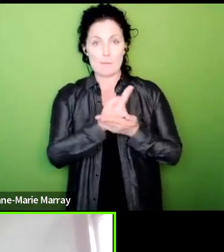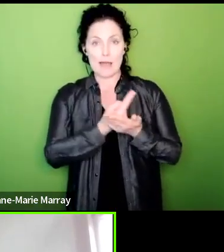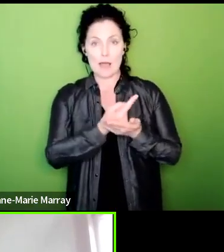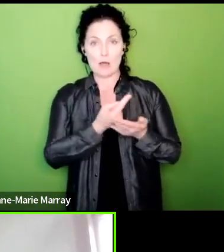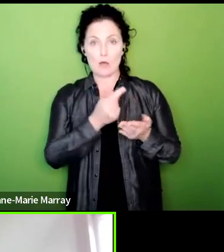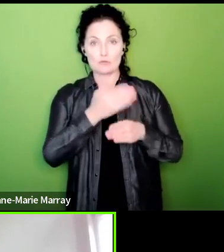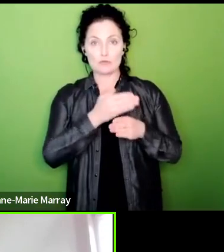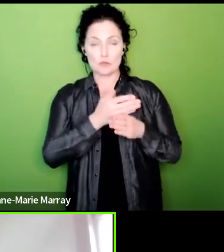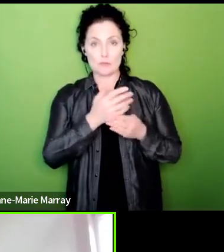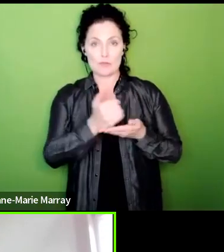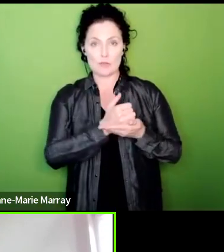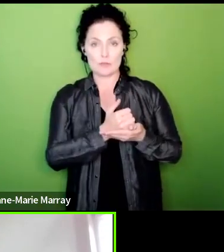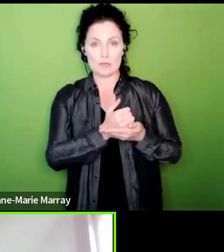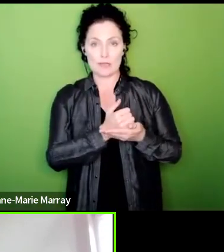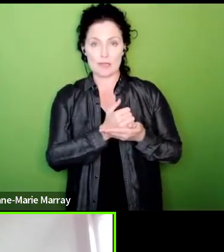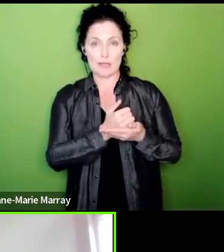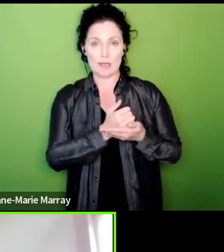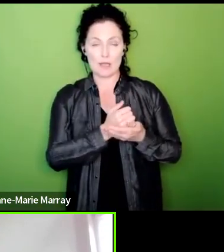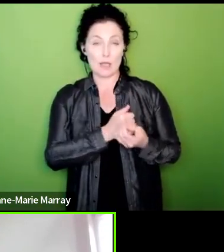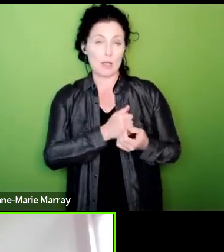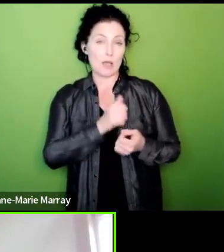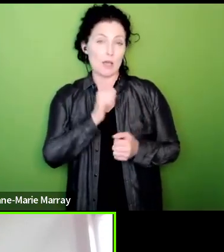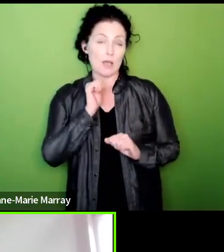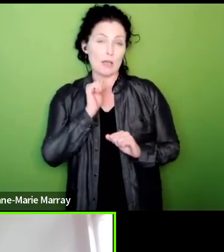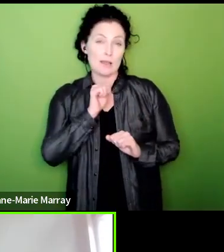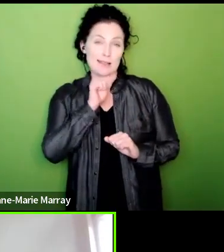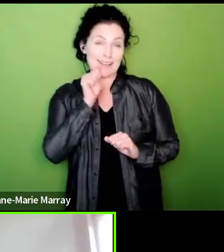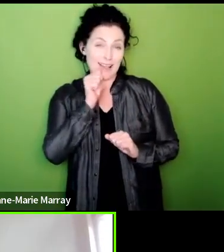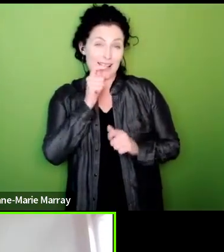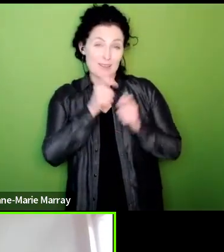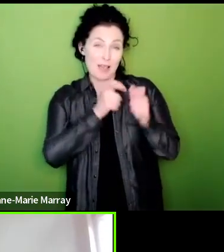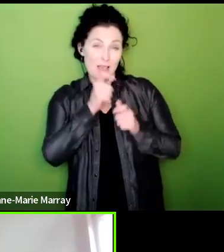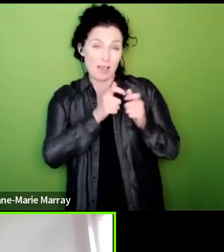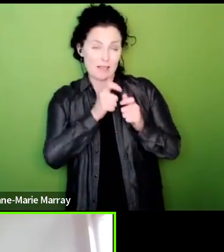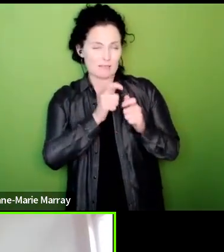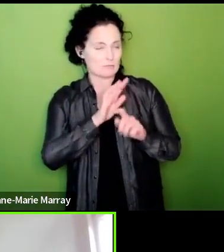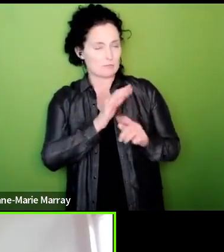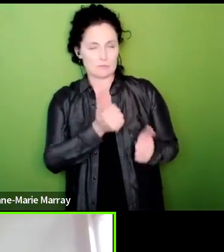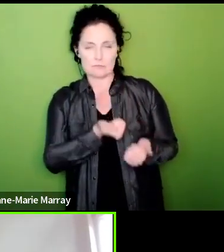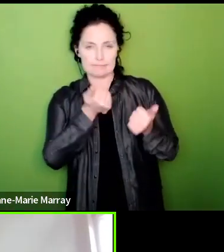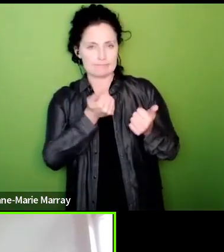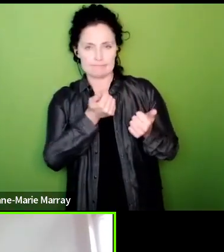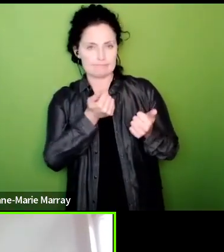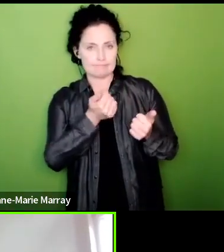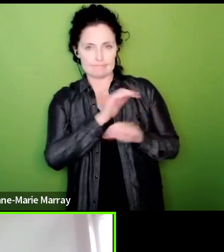are not going to cut it we need to see actions my take I think is they will meet us in the next week